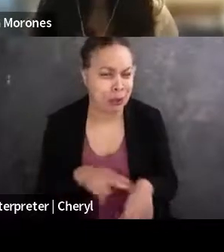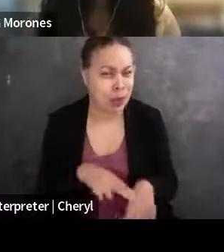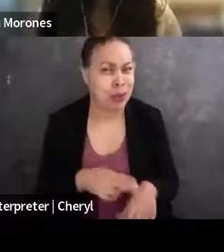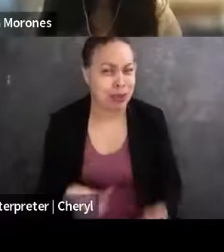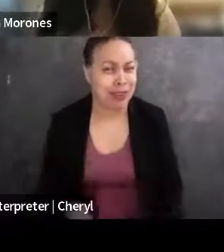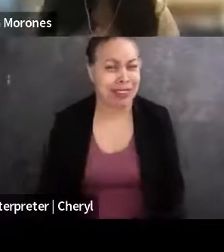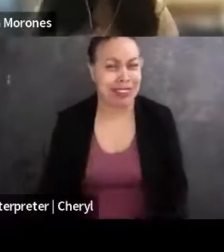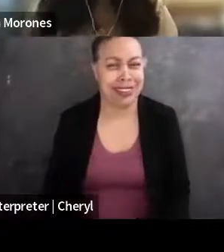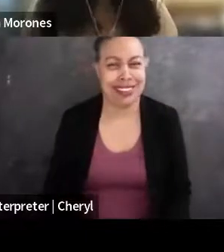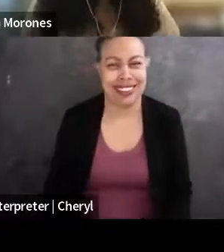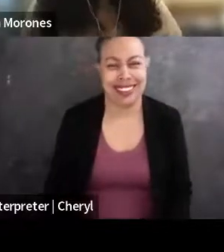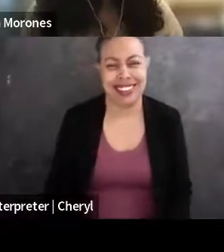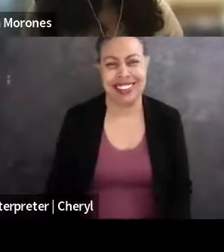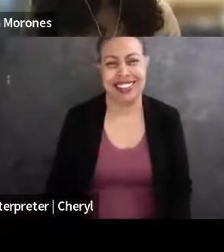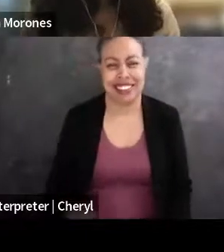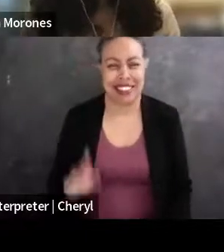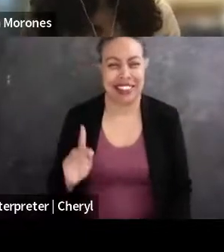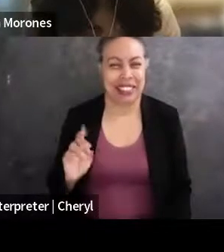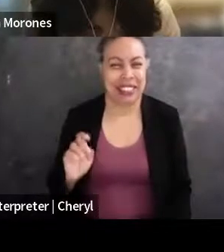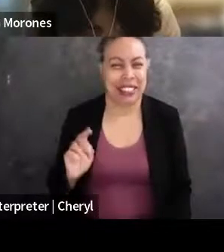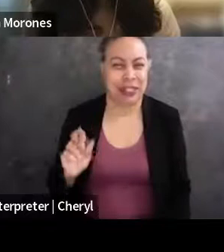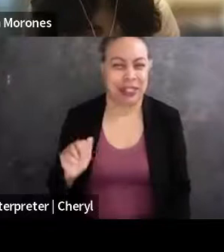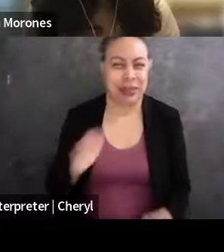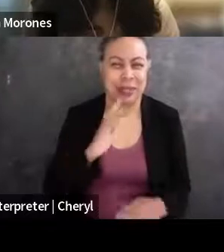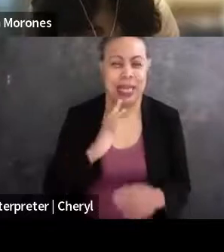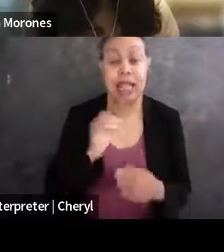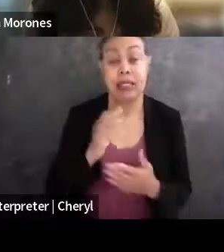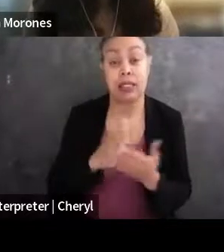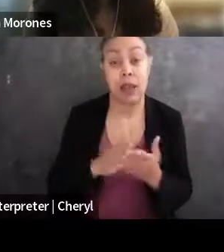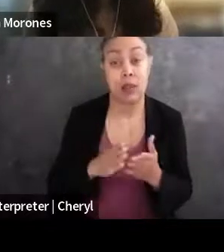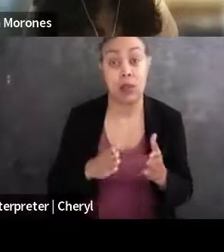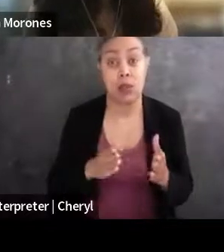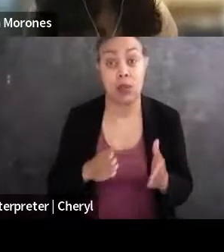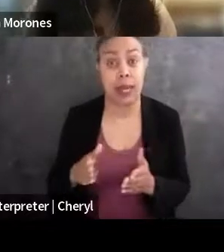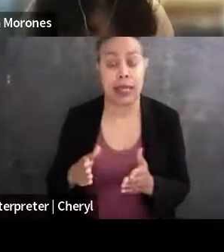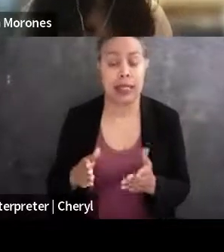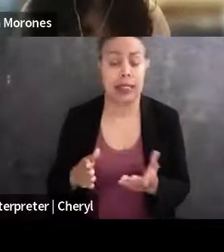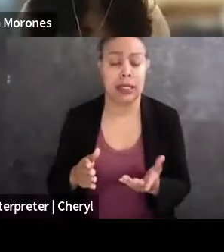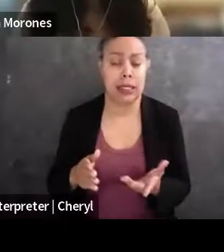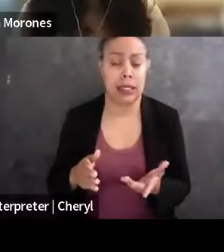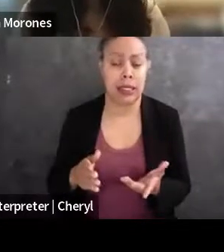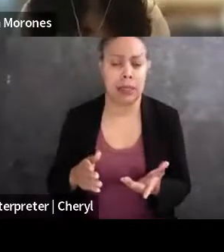And I think that, right, I think that, you know, in some ways, right, I think we can also, you know, do,